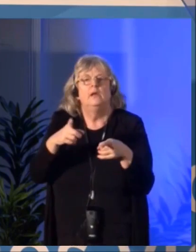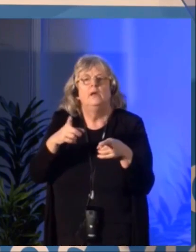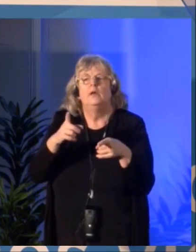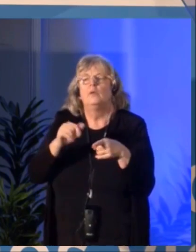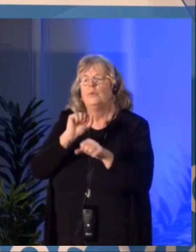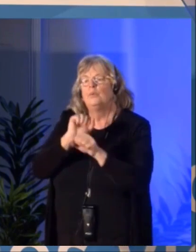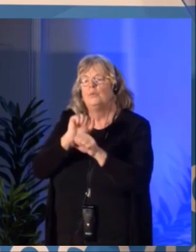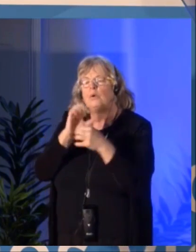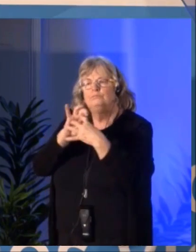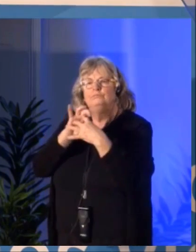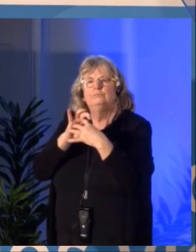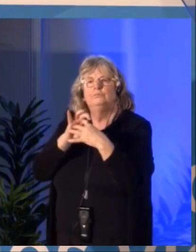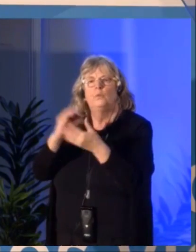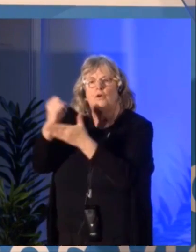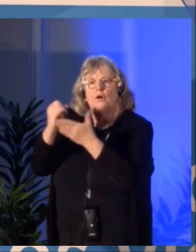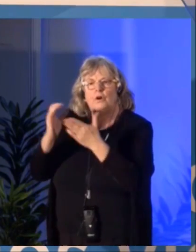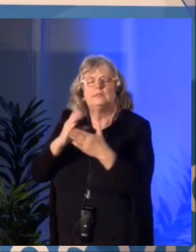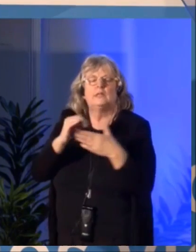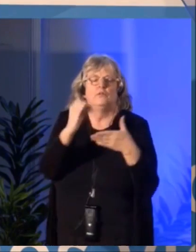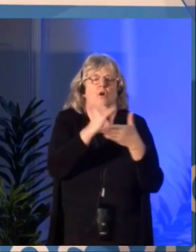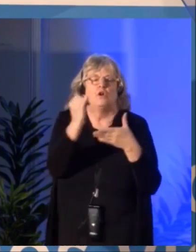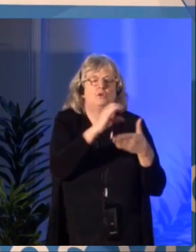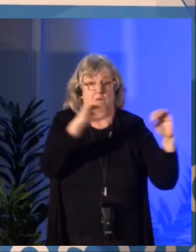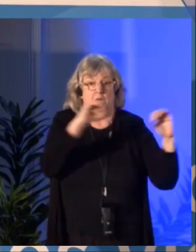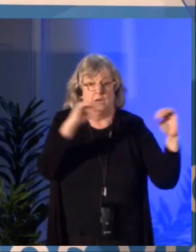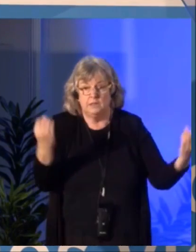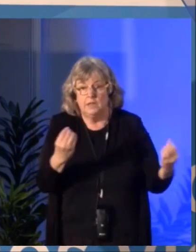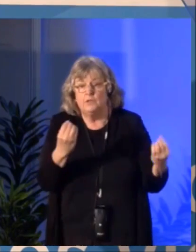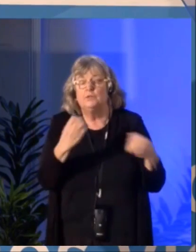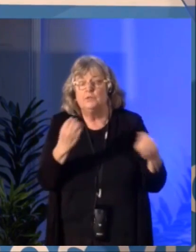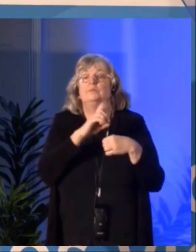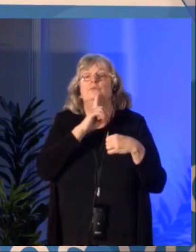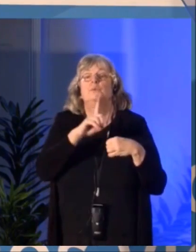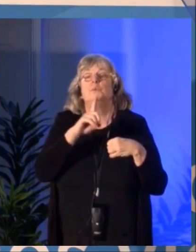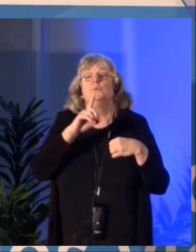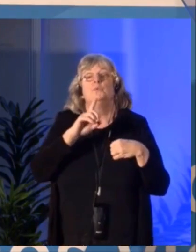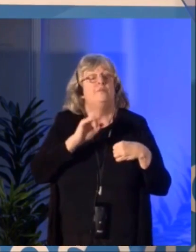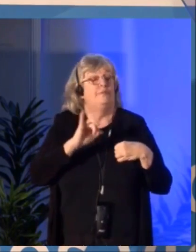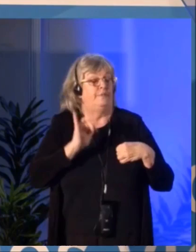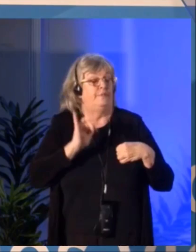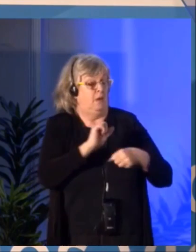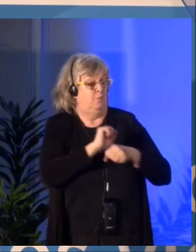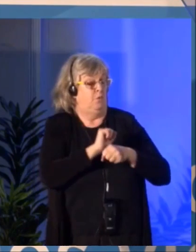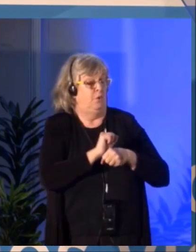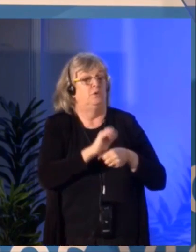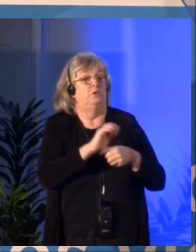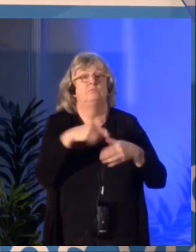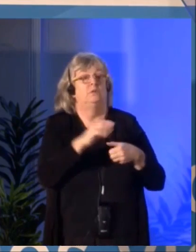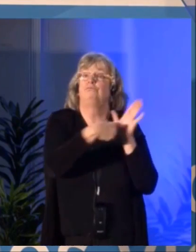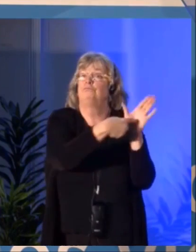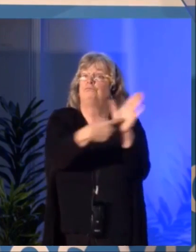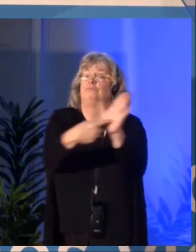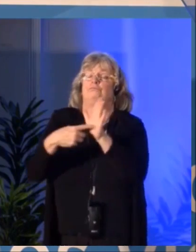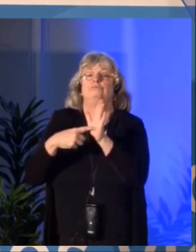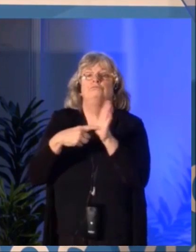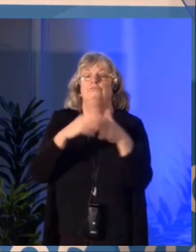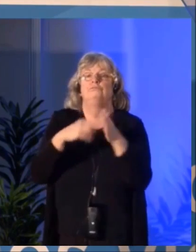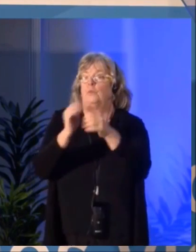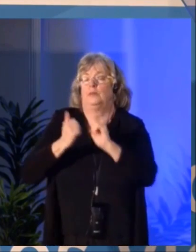until it will be doubled in 2021. And the volume of applications will also be spread over time.